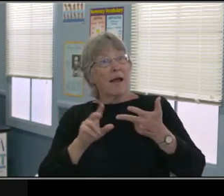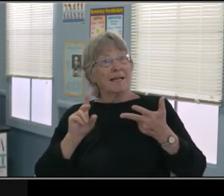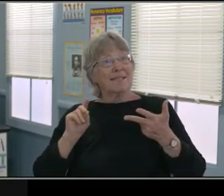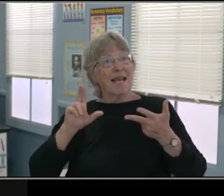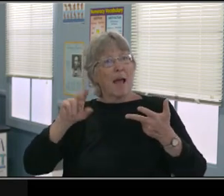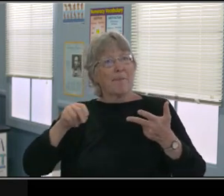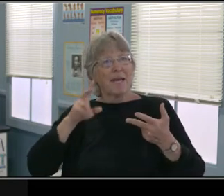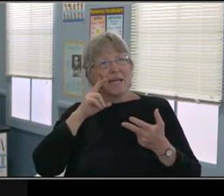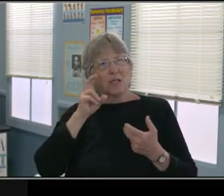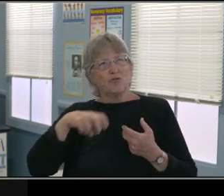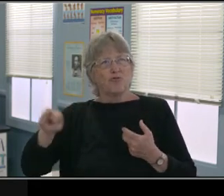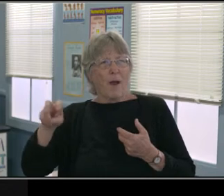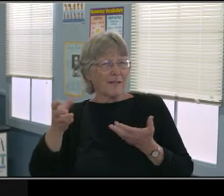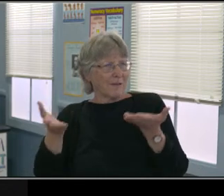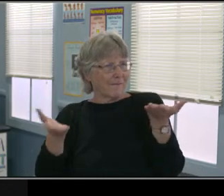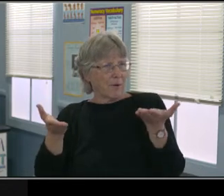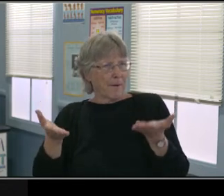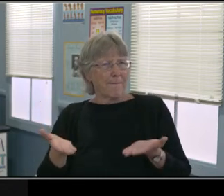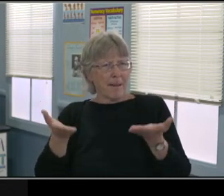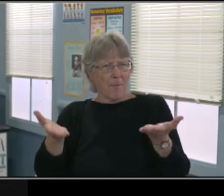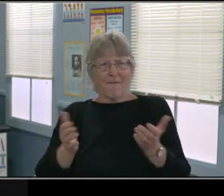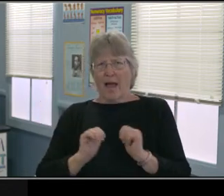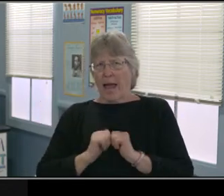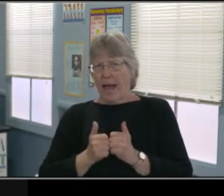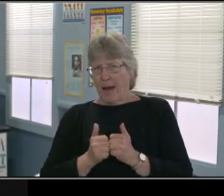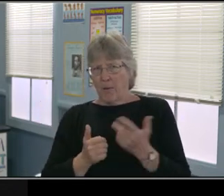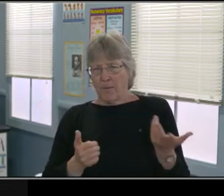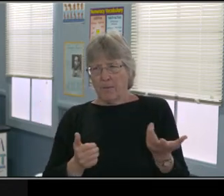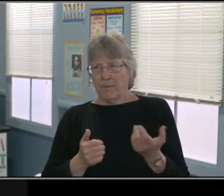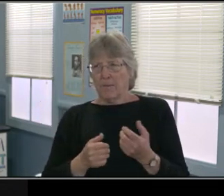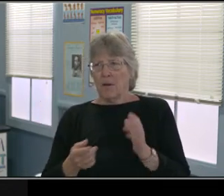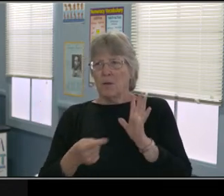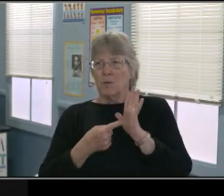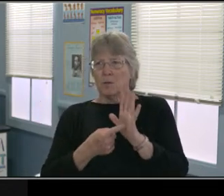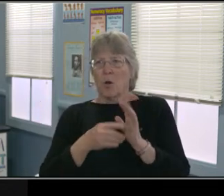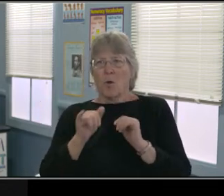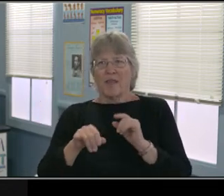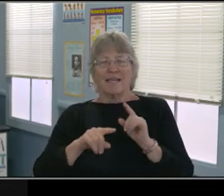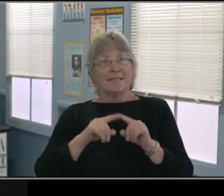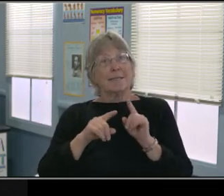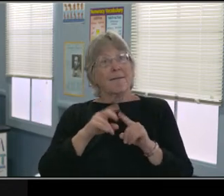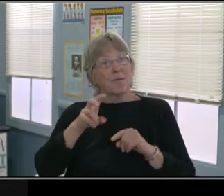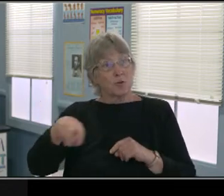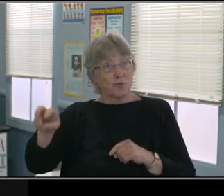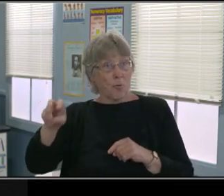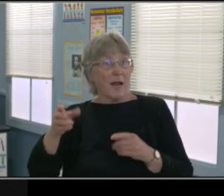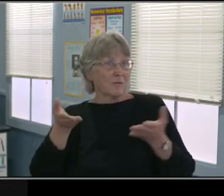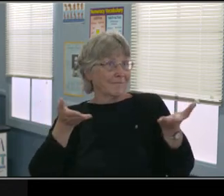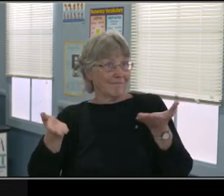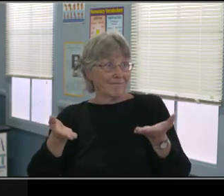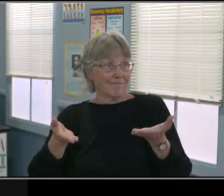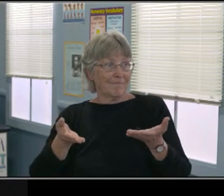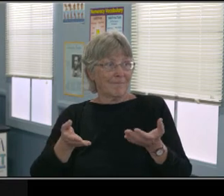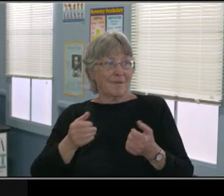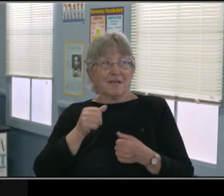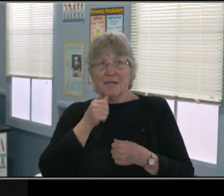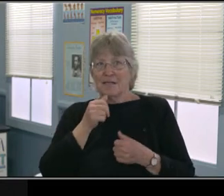virtual learning, whatever that looks like in the time that we're looking at. And then finally the last question,